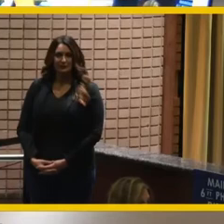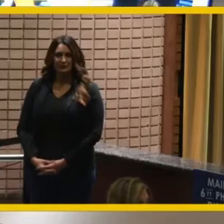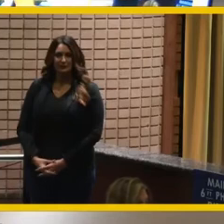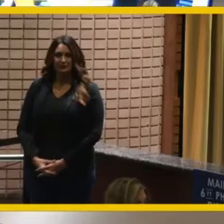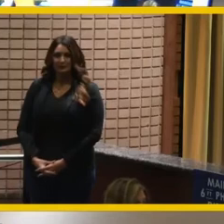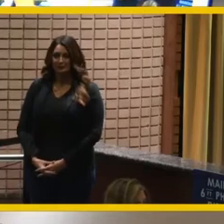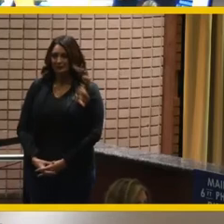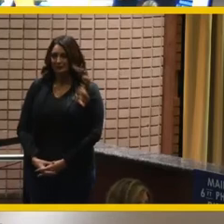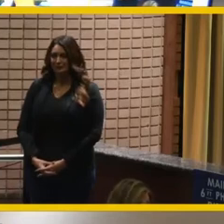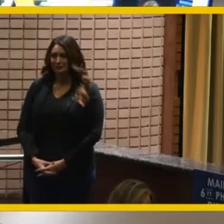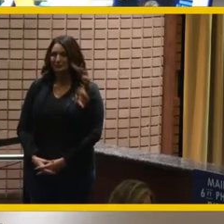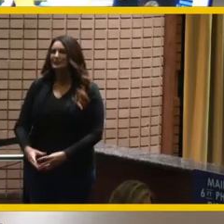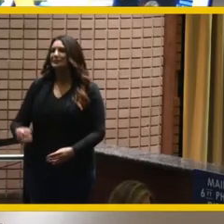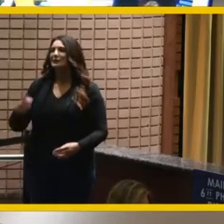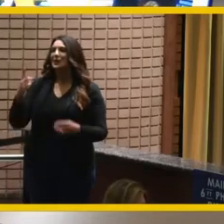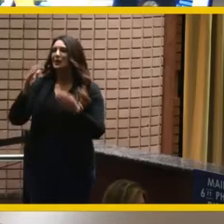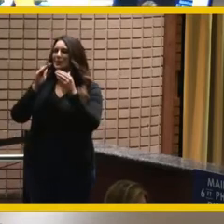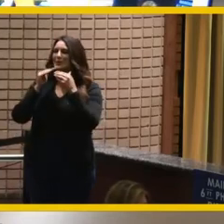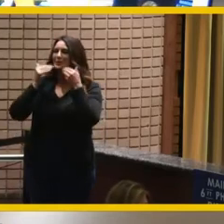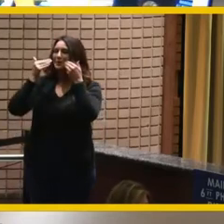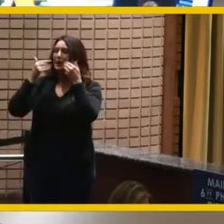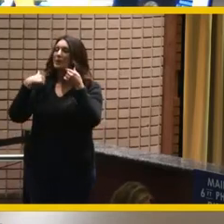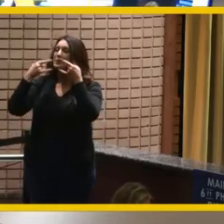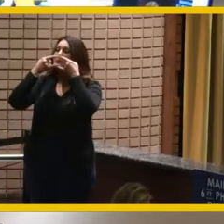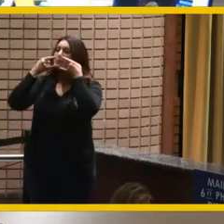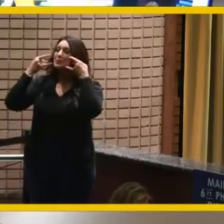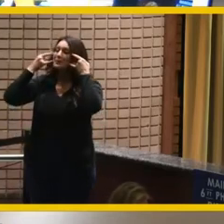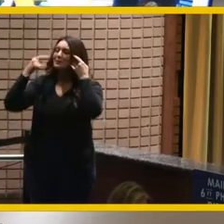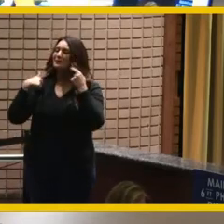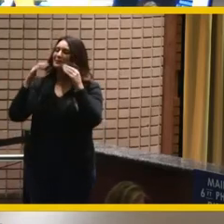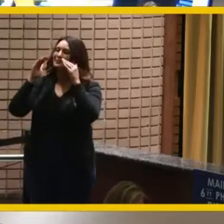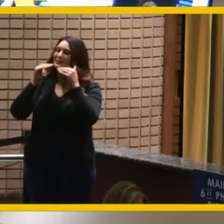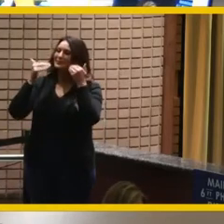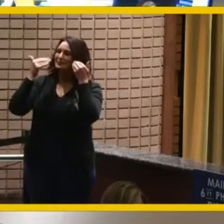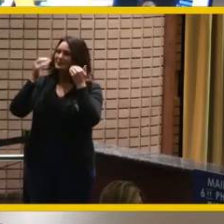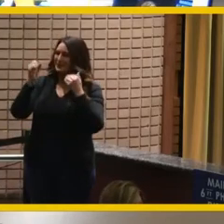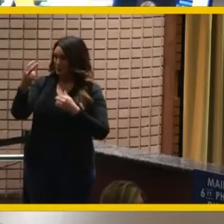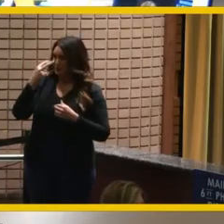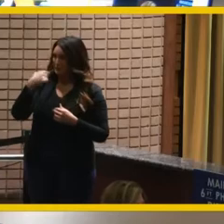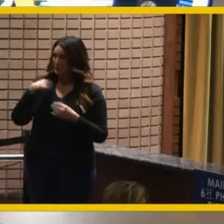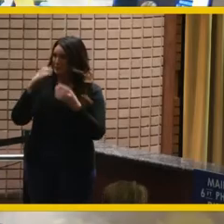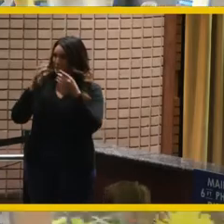i always smile in these masks but i wonder does anybody know you know but you got yeah yeah well